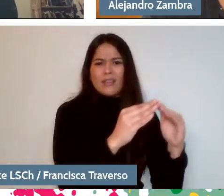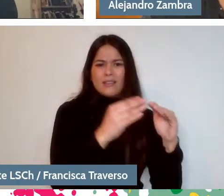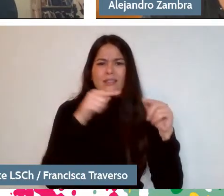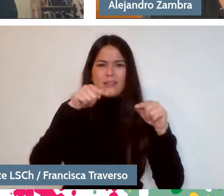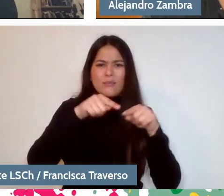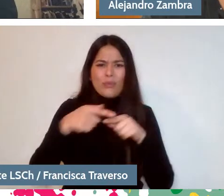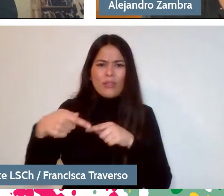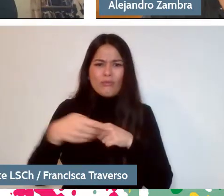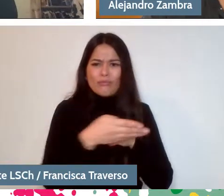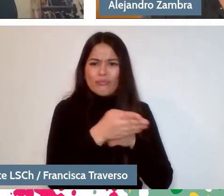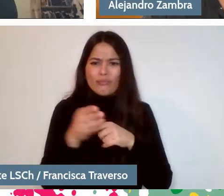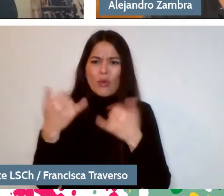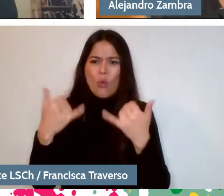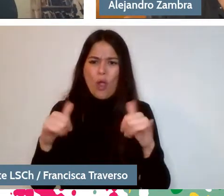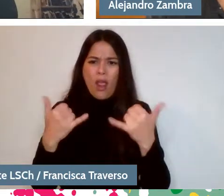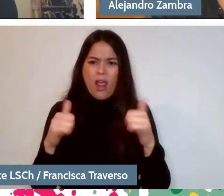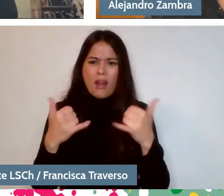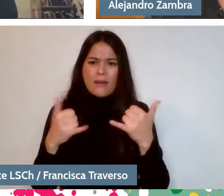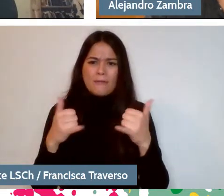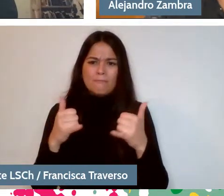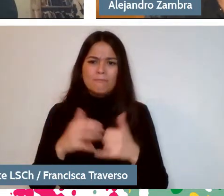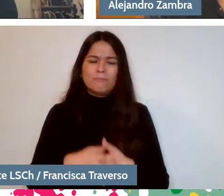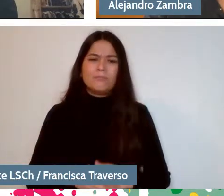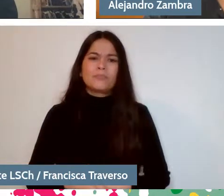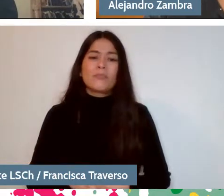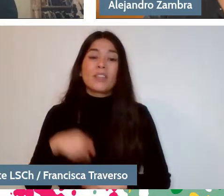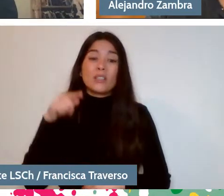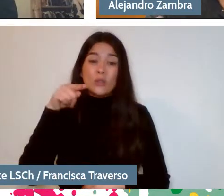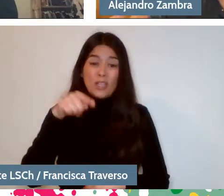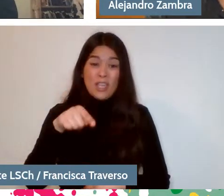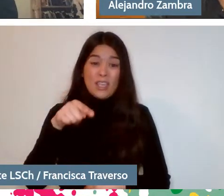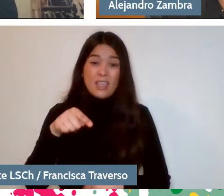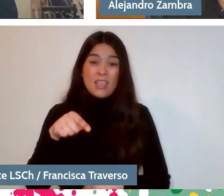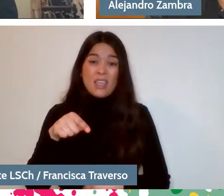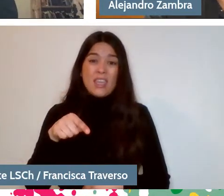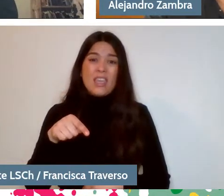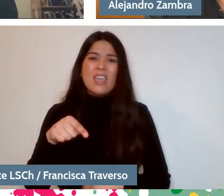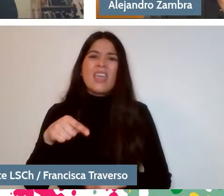As long as you stayed there you could be outside. So, we had a lot of social life.